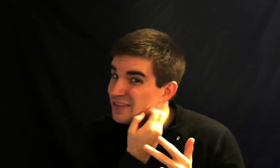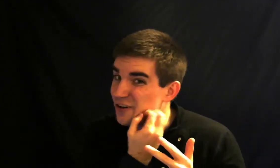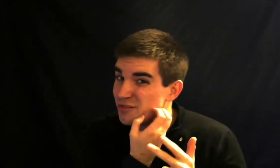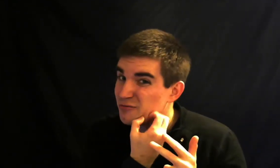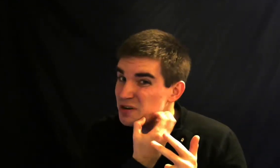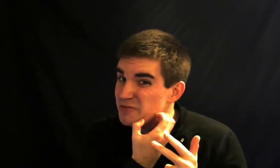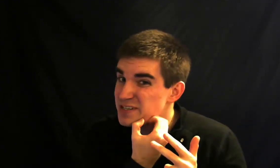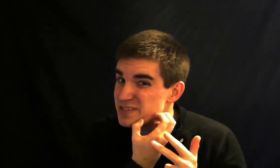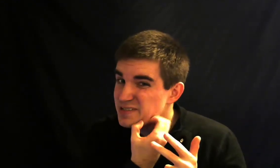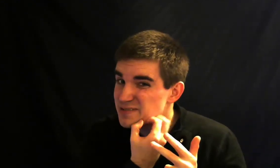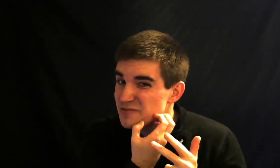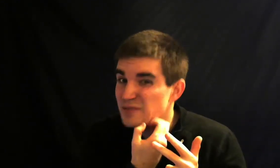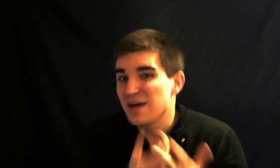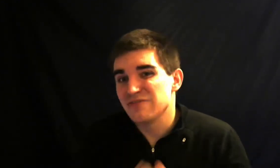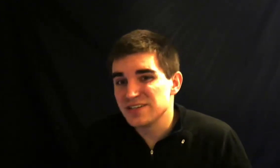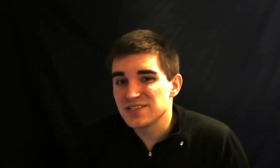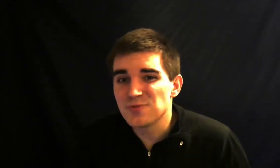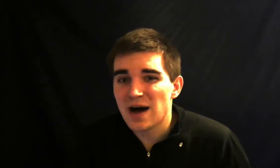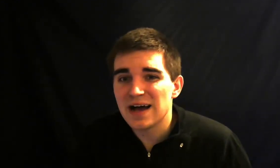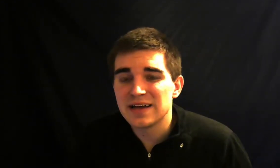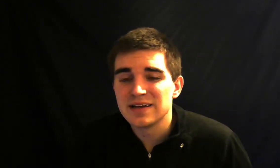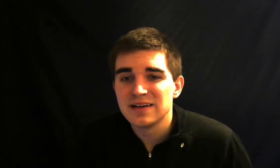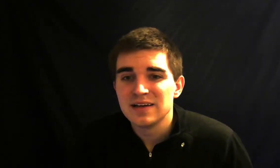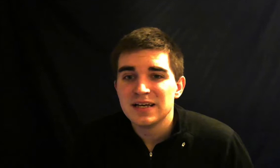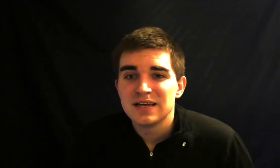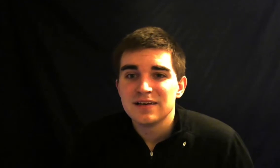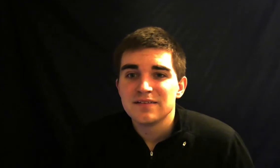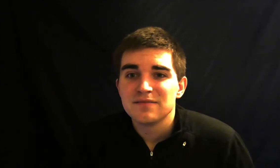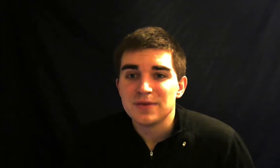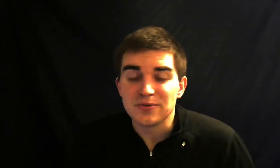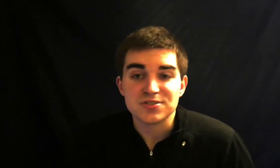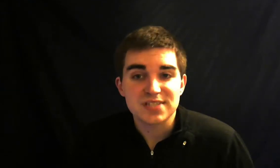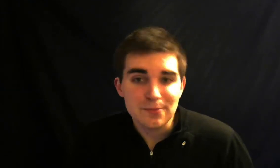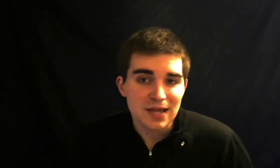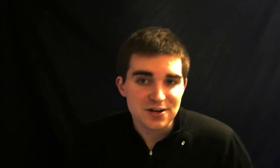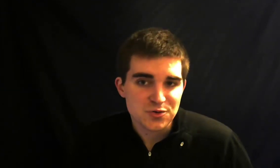are three reasons three main reasons why people skip letters when they're